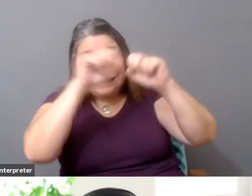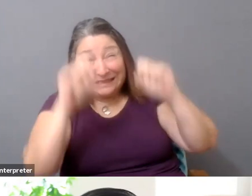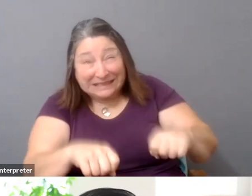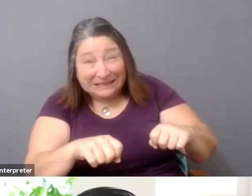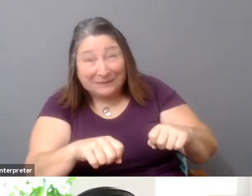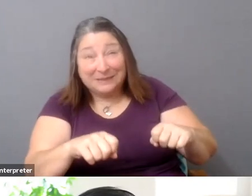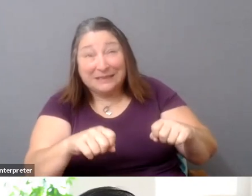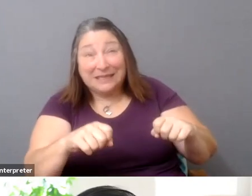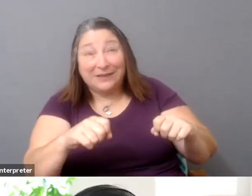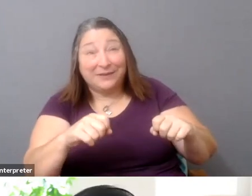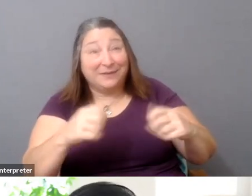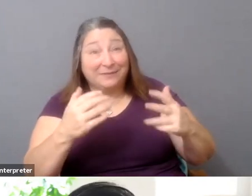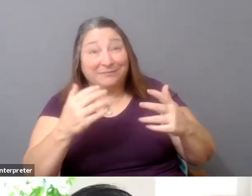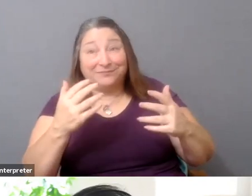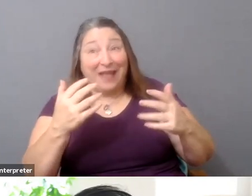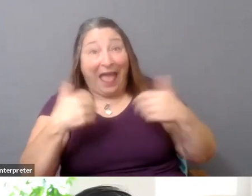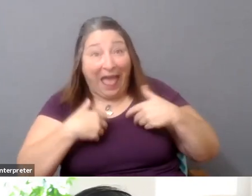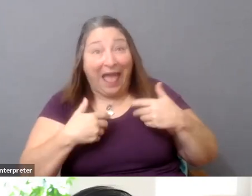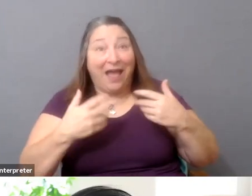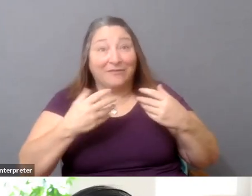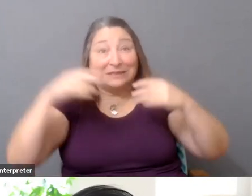How they choose to exert that leverage, how they choose